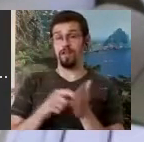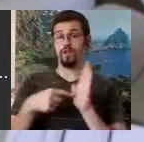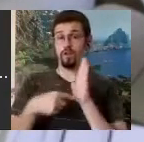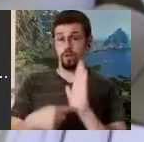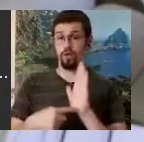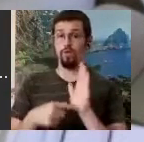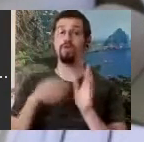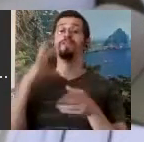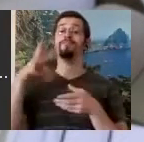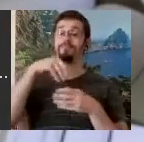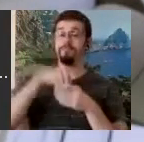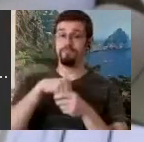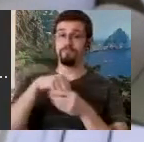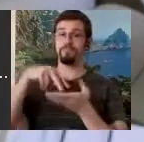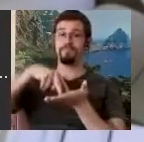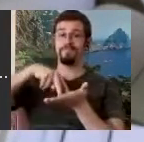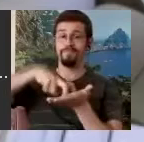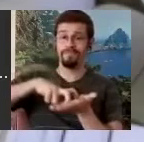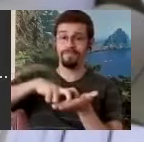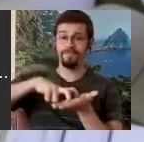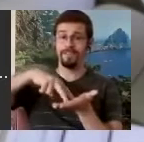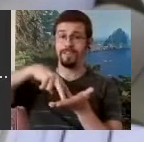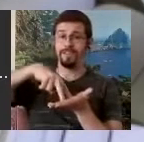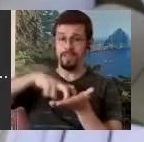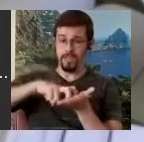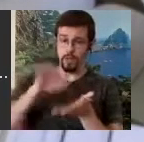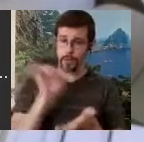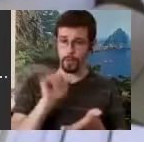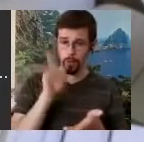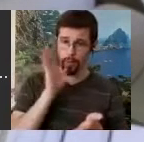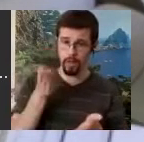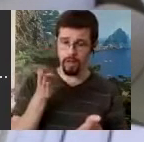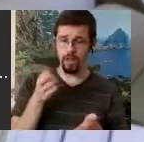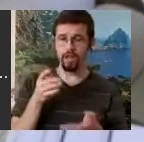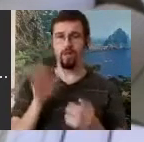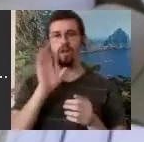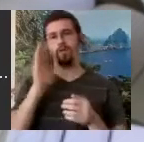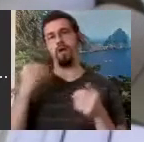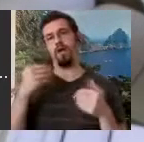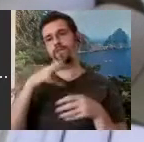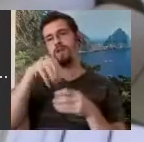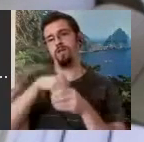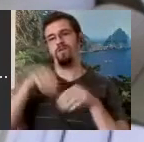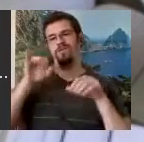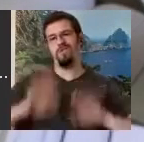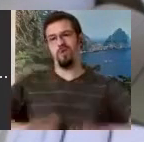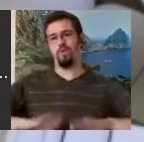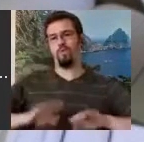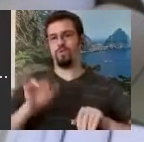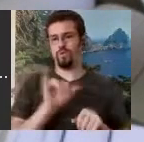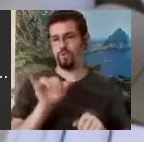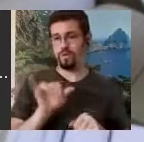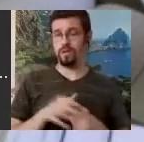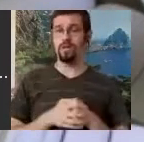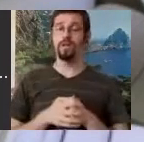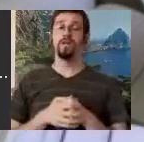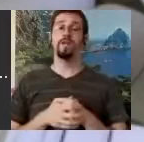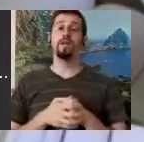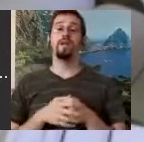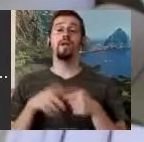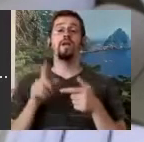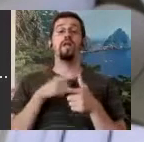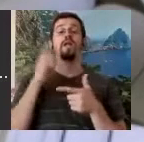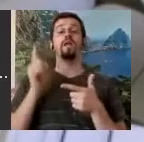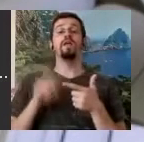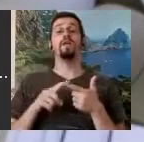He would squat when he wanted to show things etc. Then I heard that it was time for me